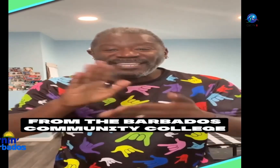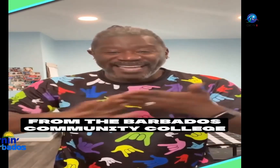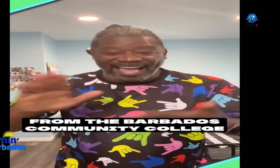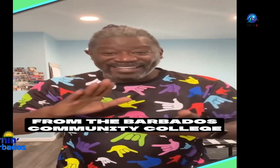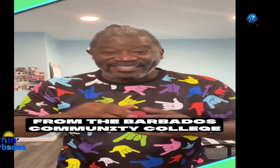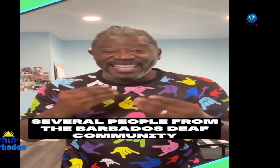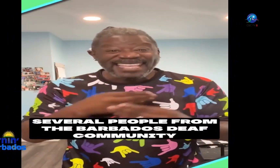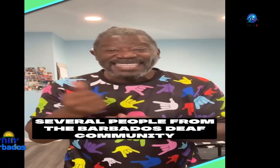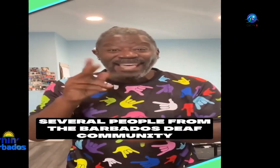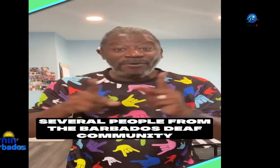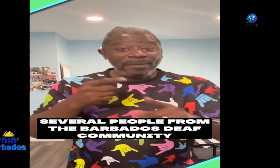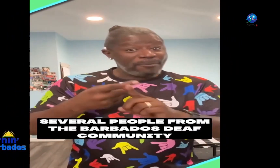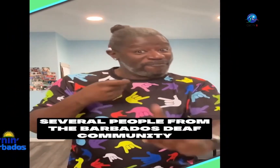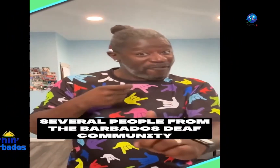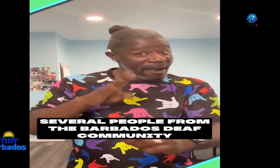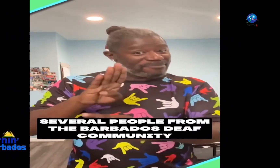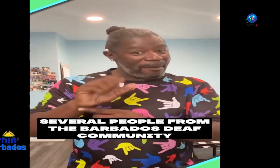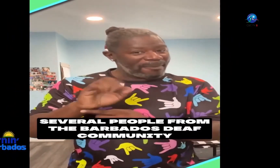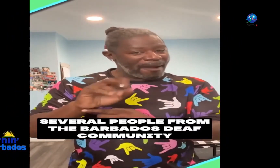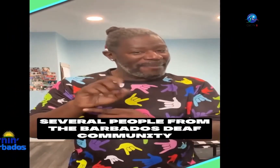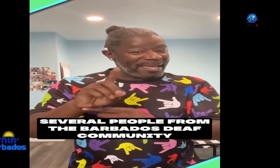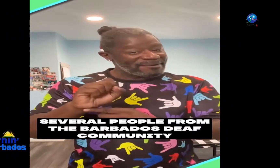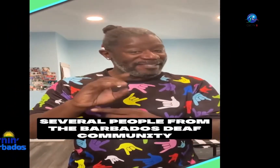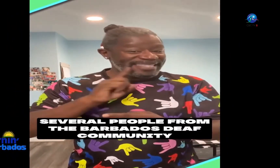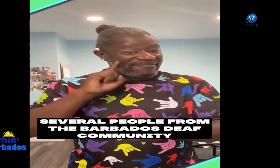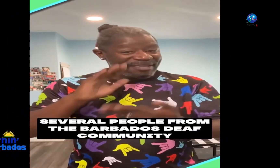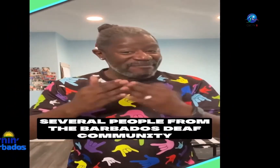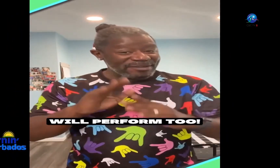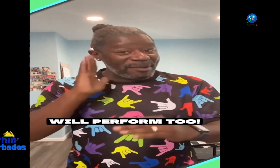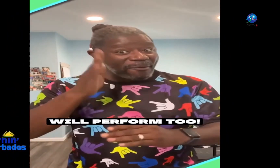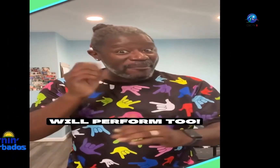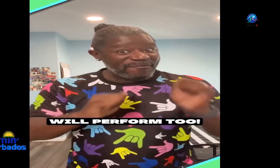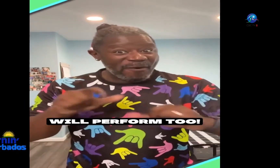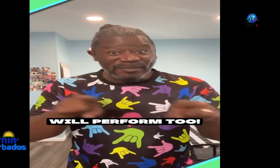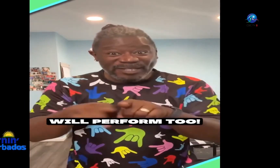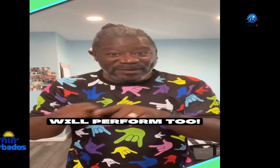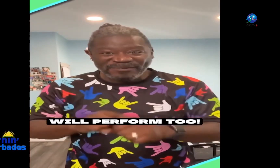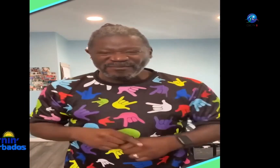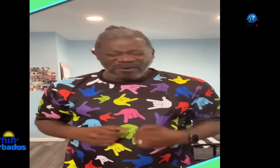Community College several people firmed the Barbados that communities will perform too